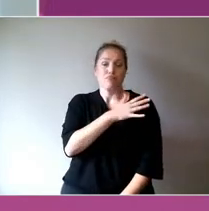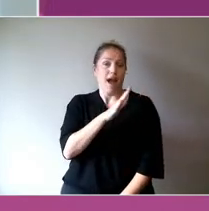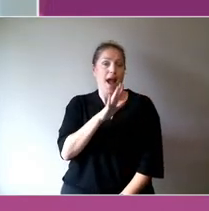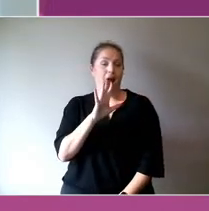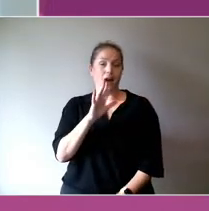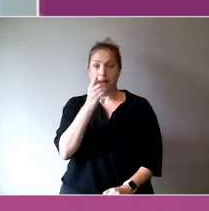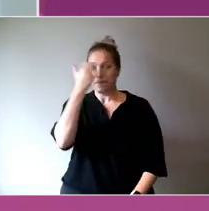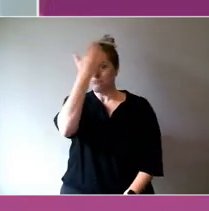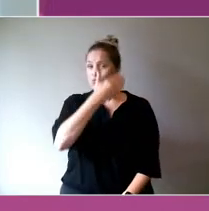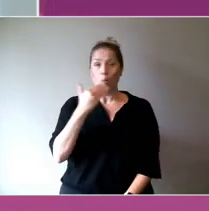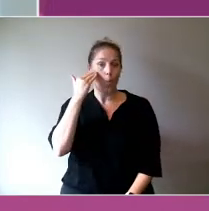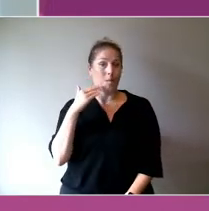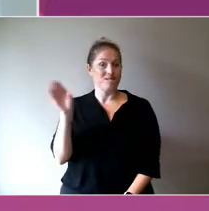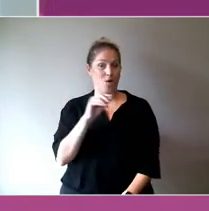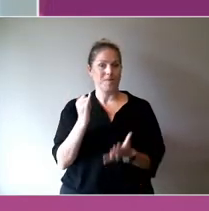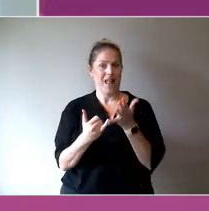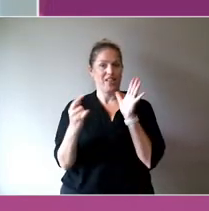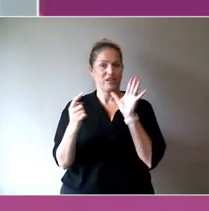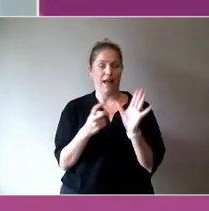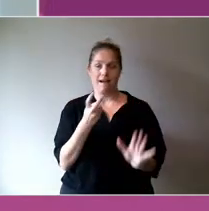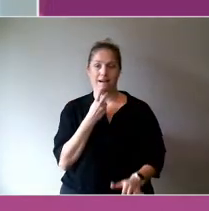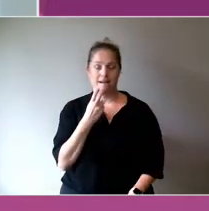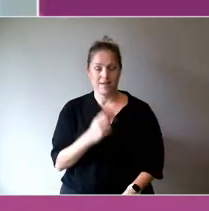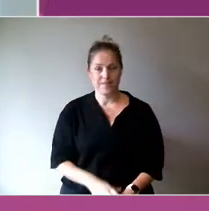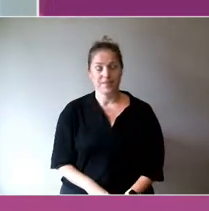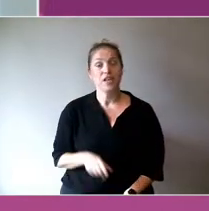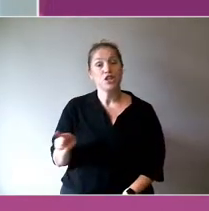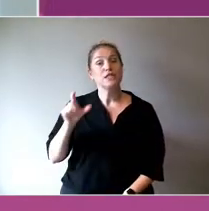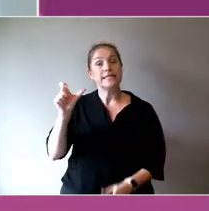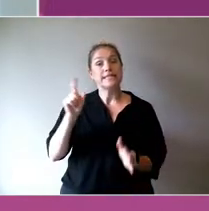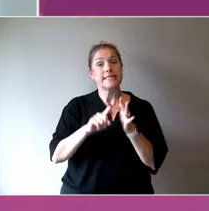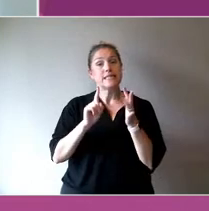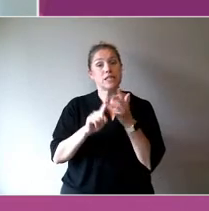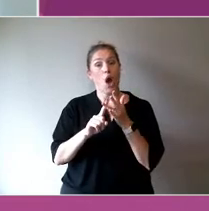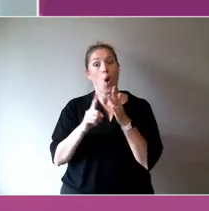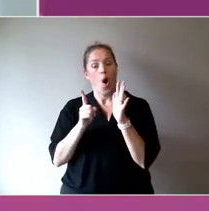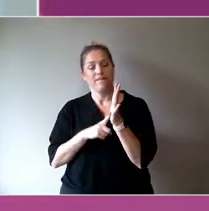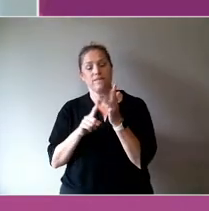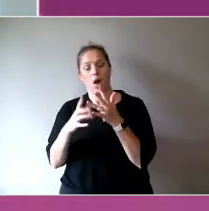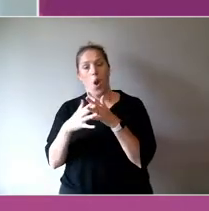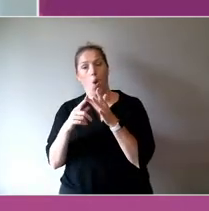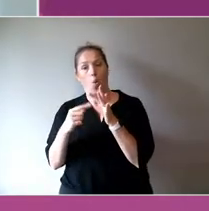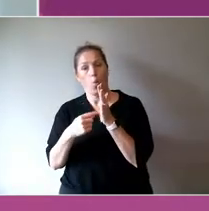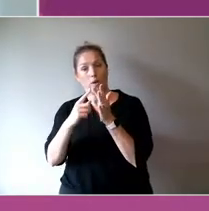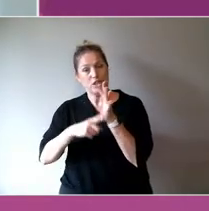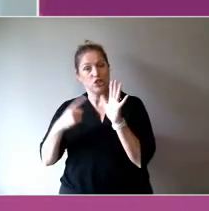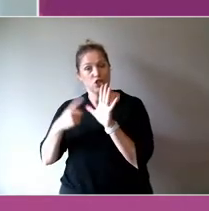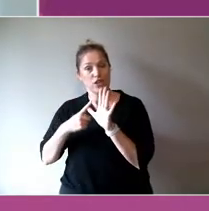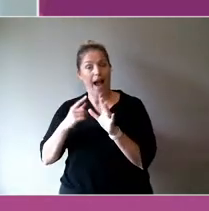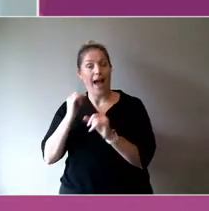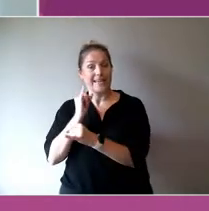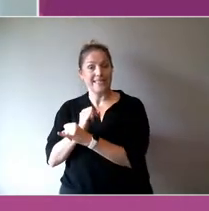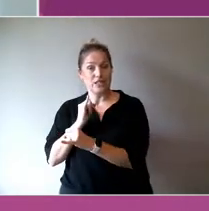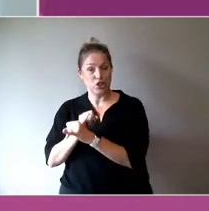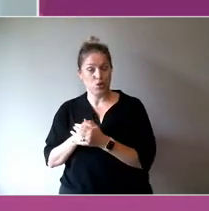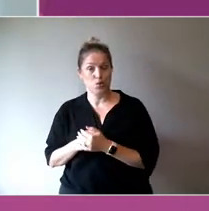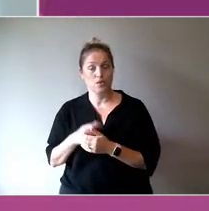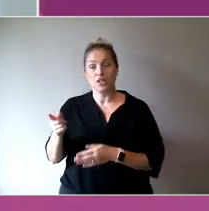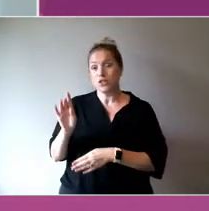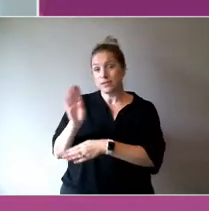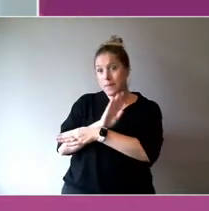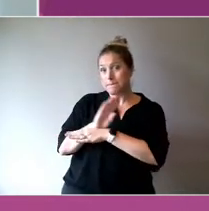She's currently the CEO of the Lowitja Institute and a board member of the Libjira theatre